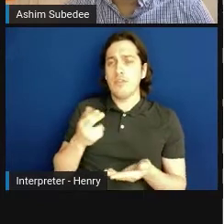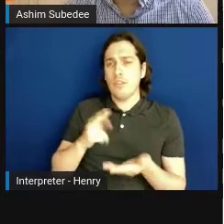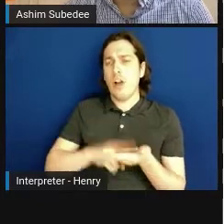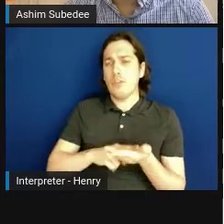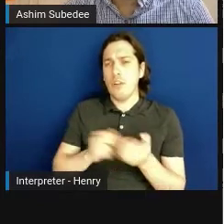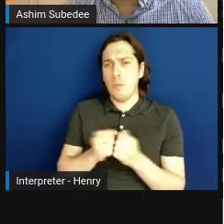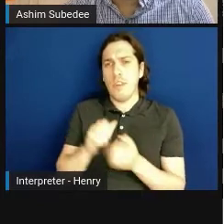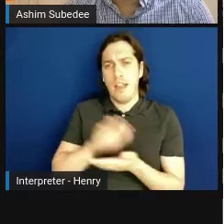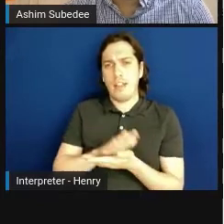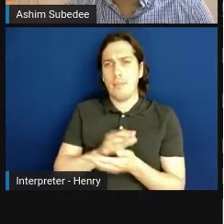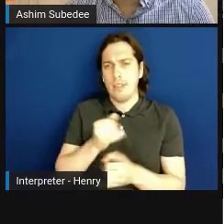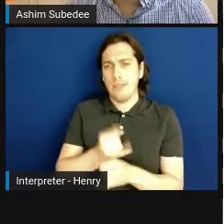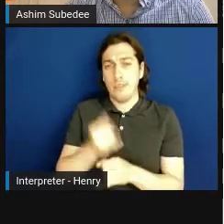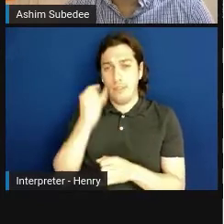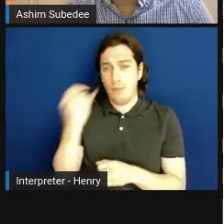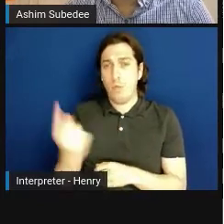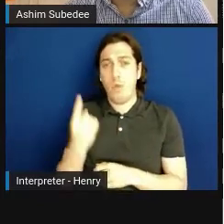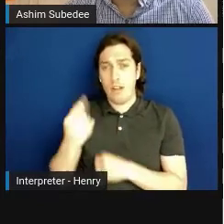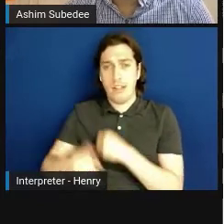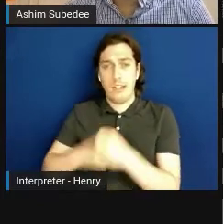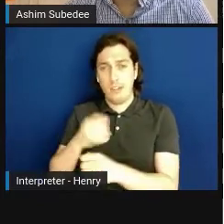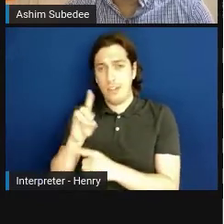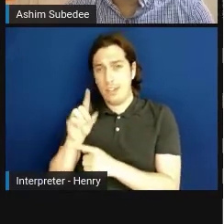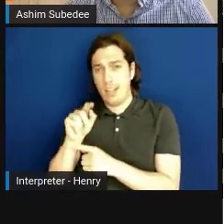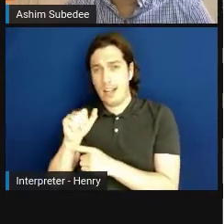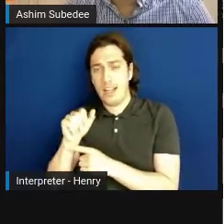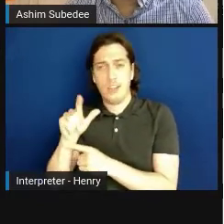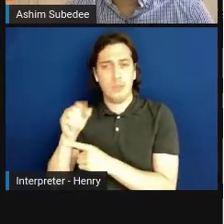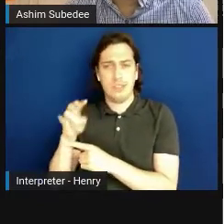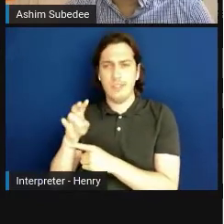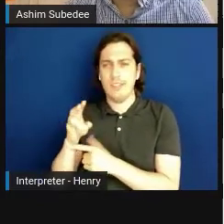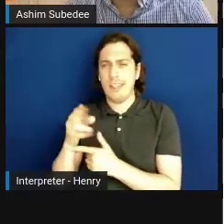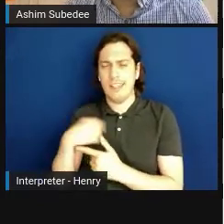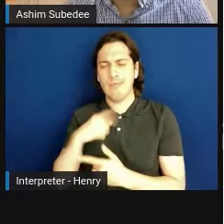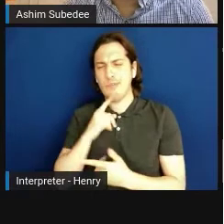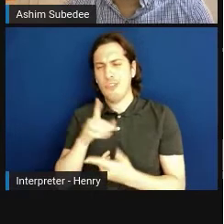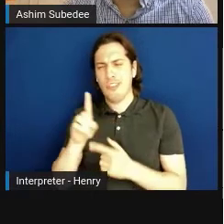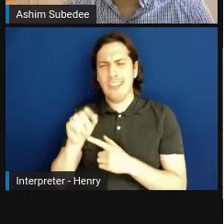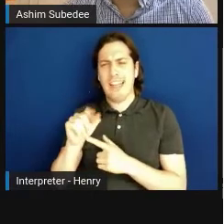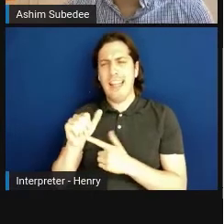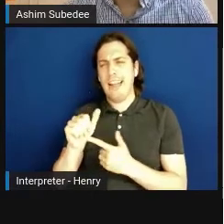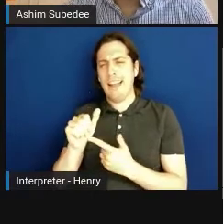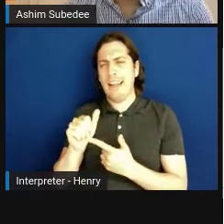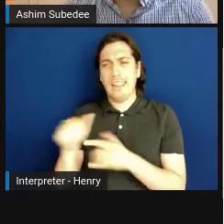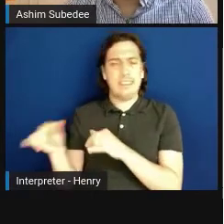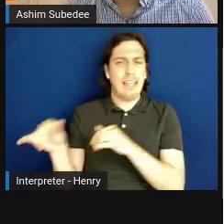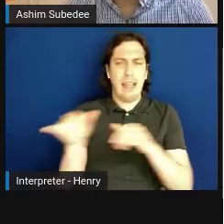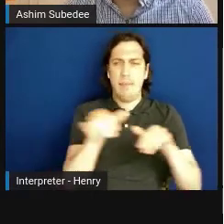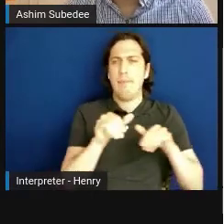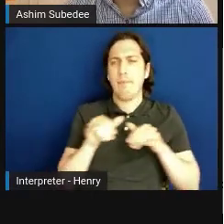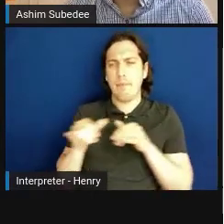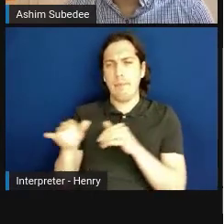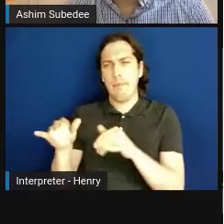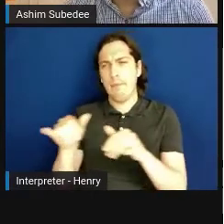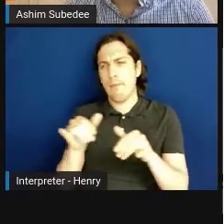This was just one year of data, 2017, but I'm sure the data is the same, or even more pronounced other years